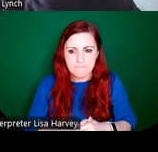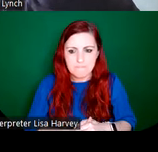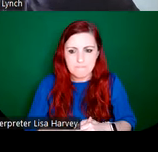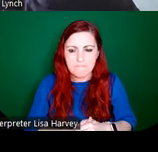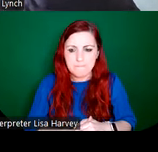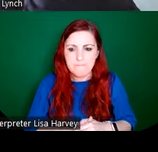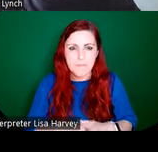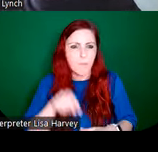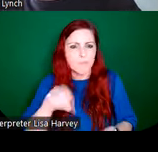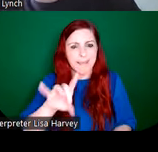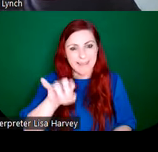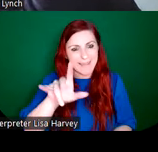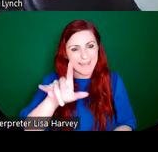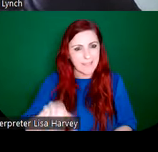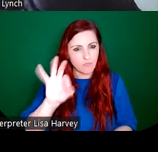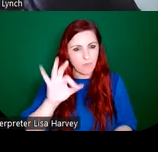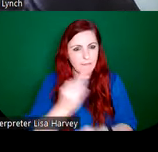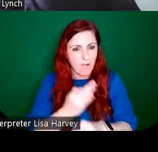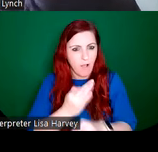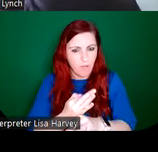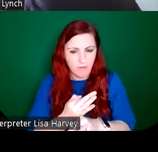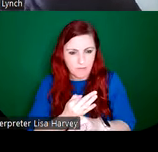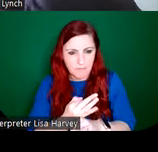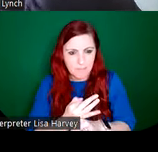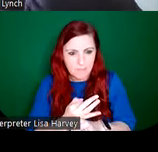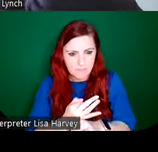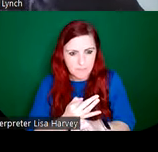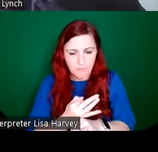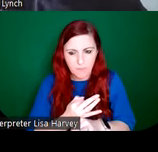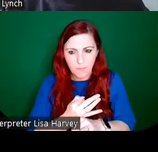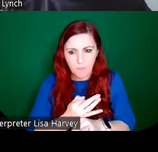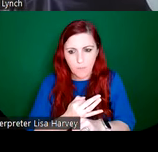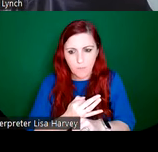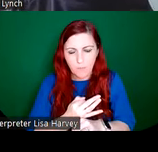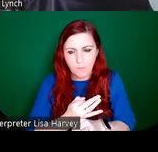grandfather was a cab owner so it has maybe it perhaps a personal interest to